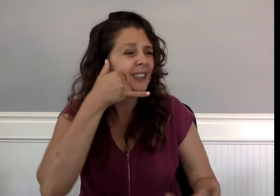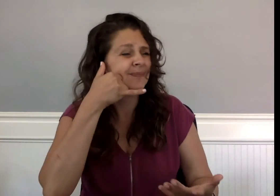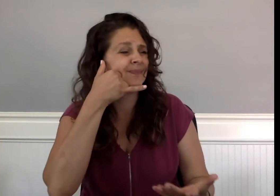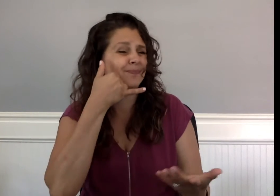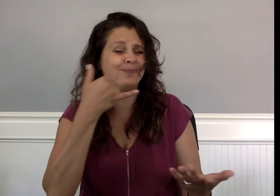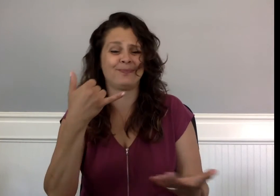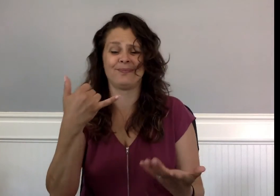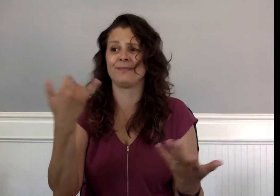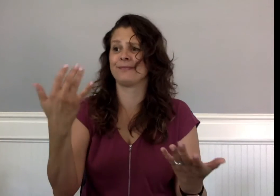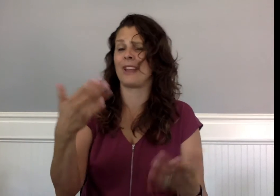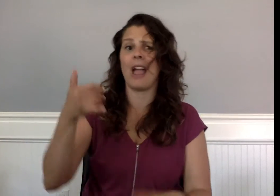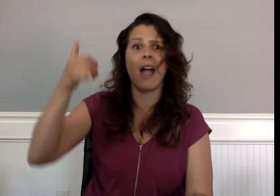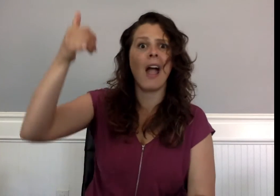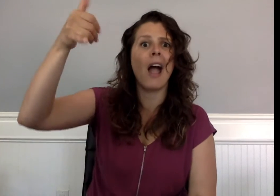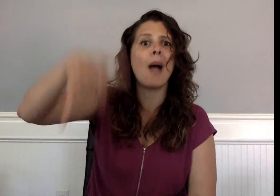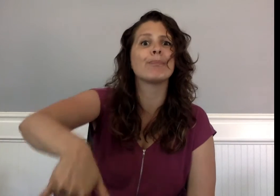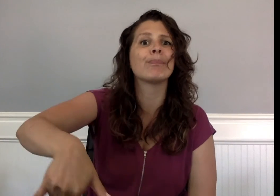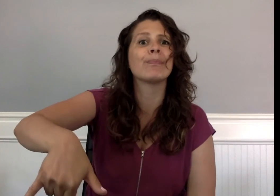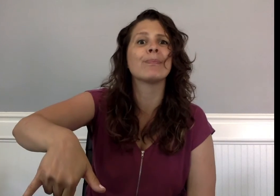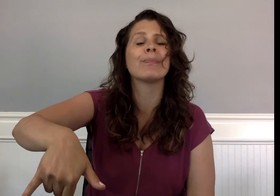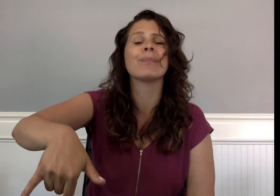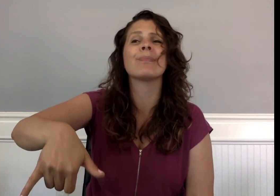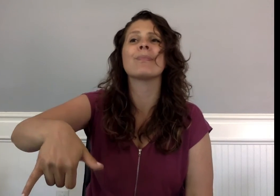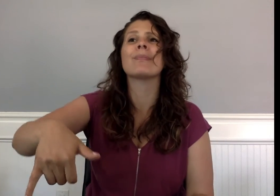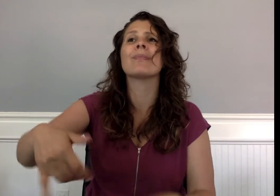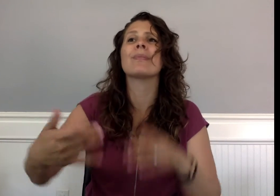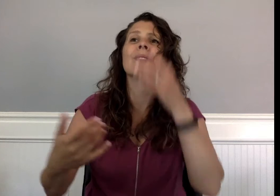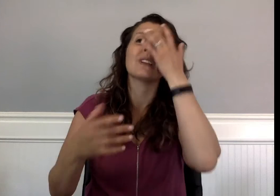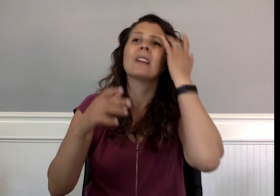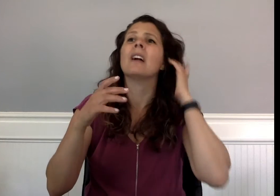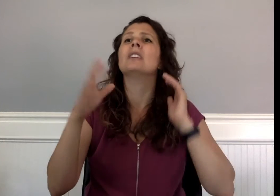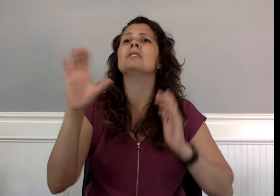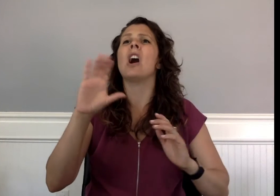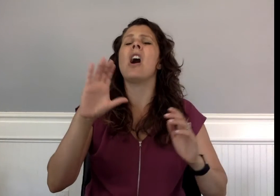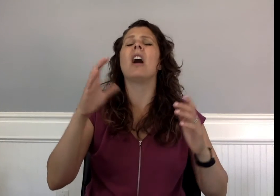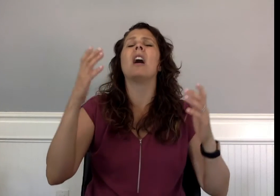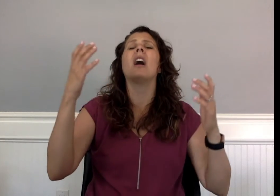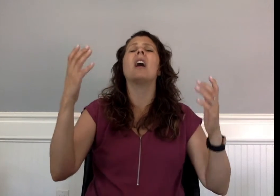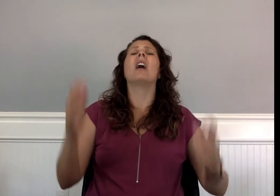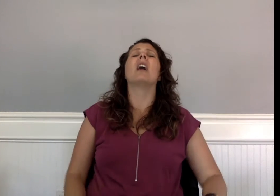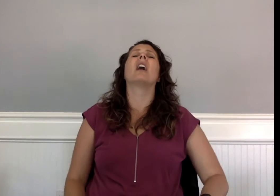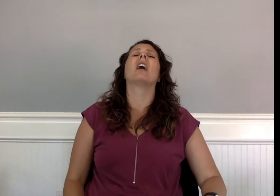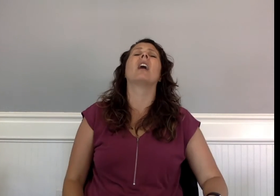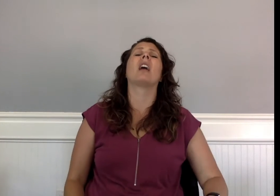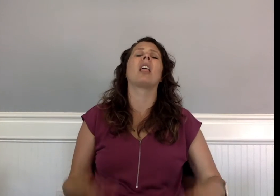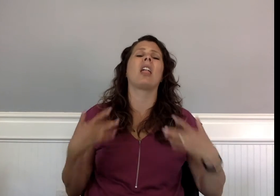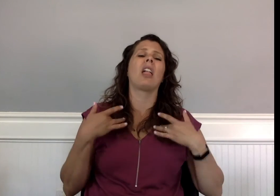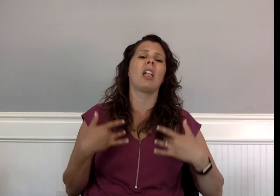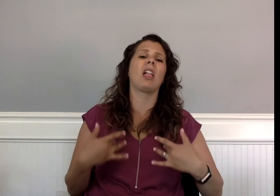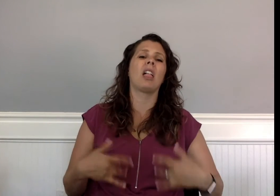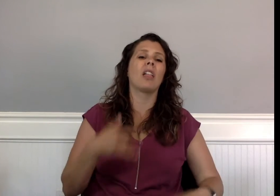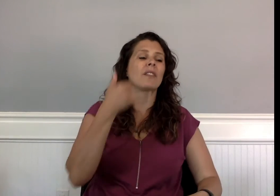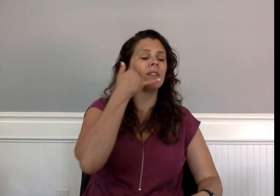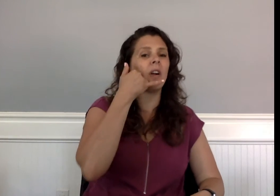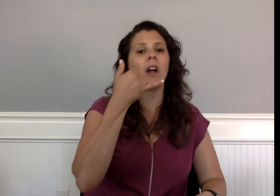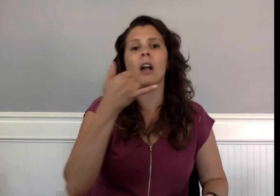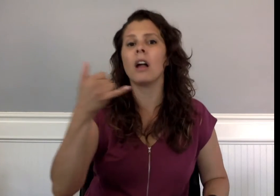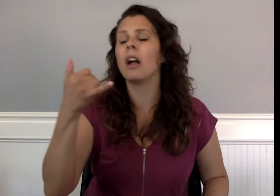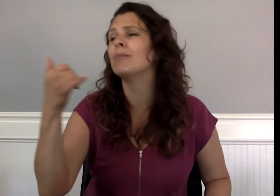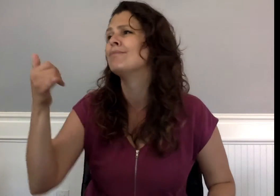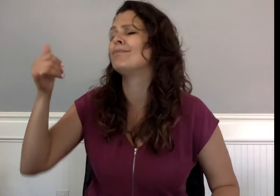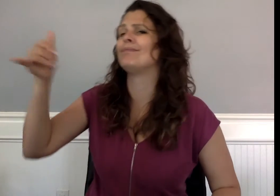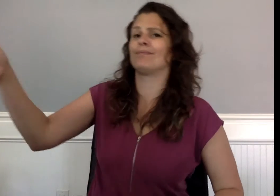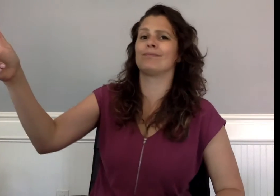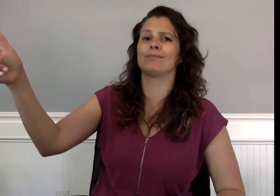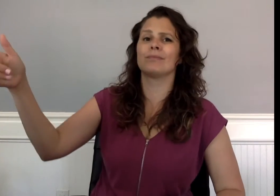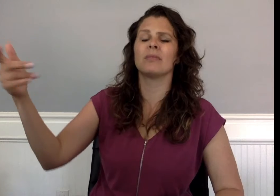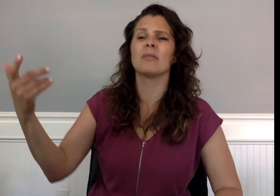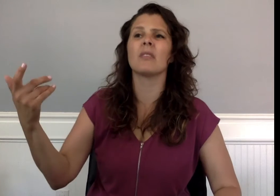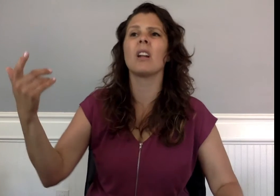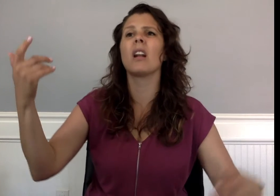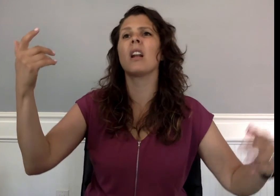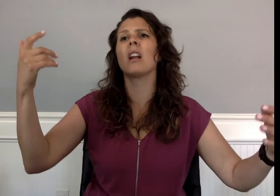His parents hung up. Charlie went back to the wall and put the phone on the hook.